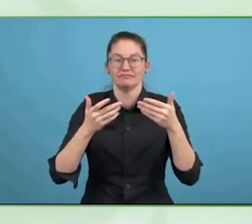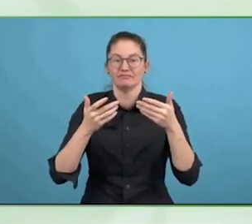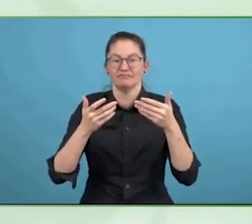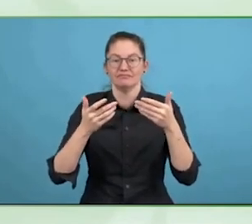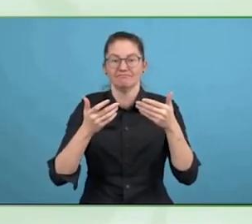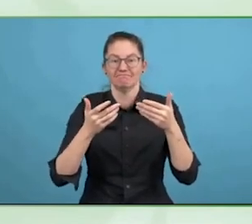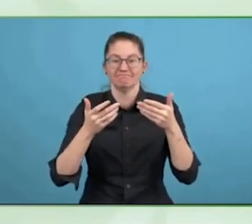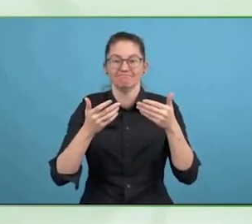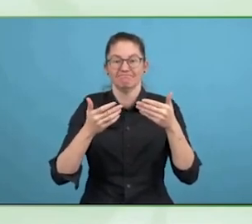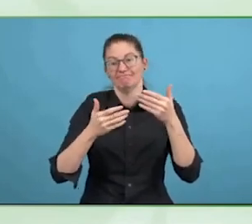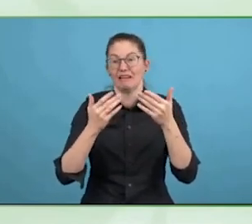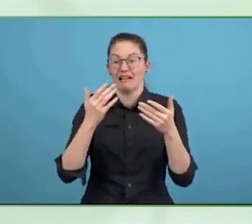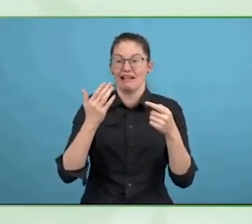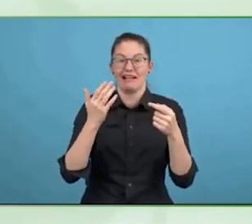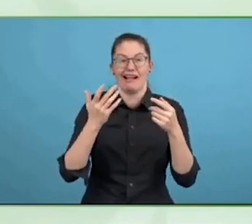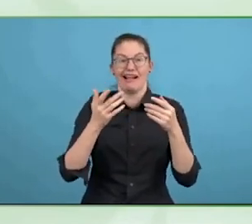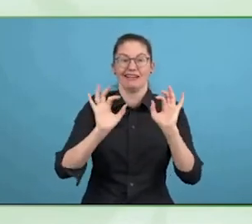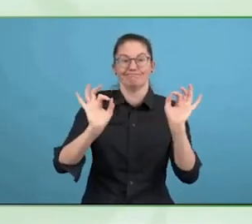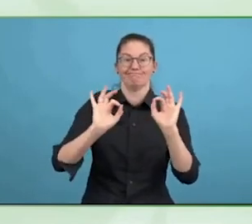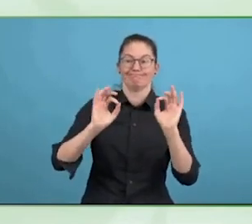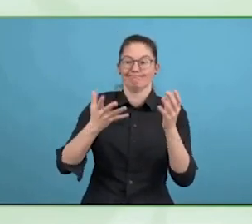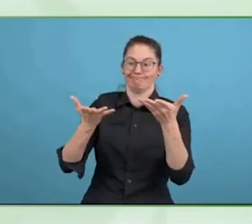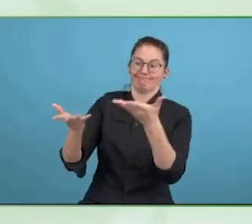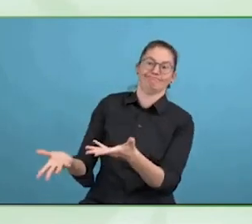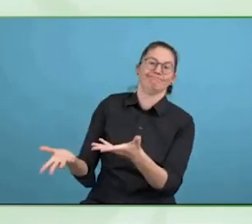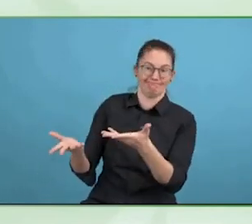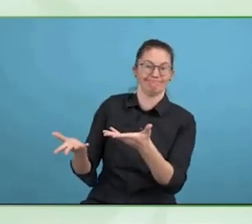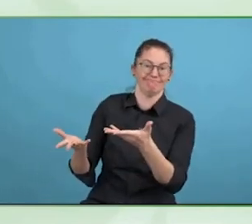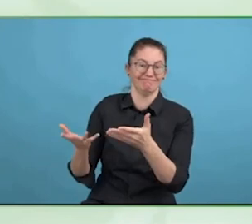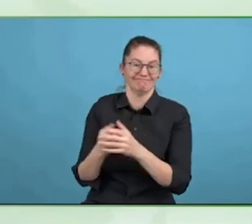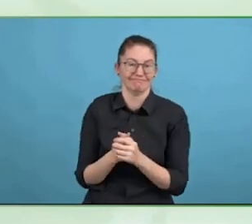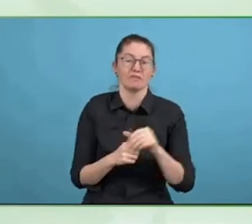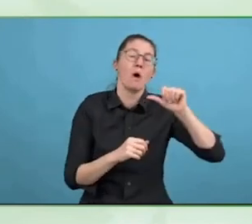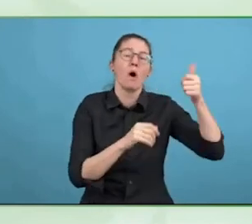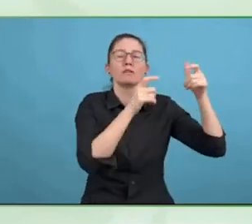That is right, there is a valid concern amongst a number of people